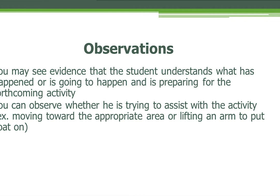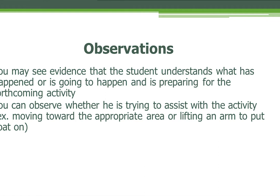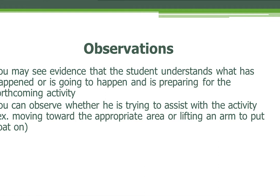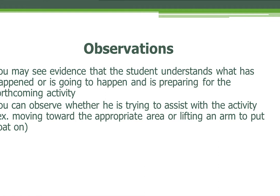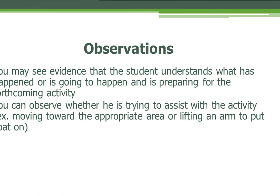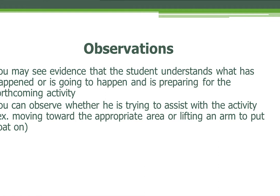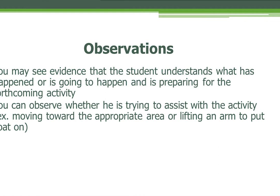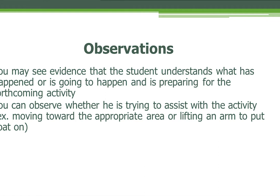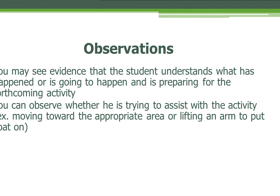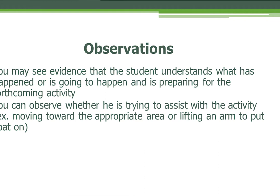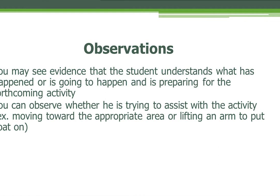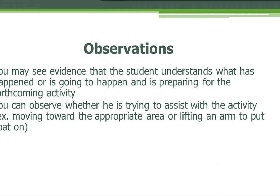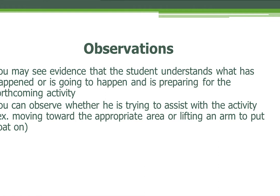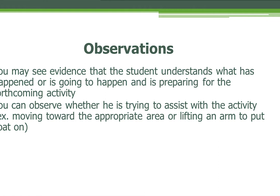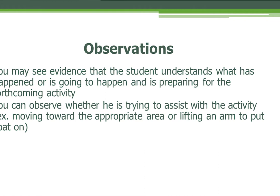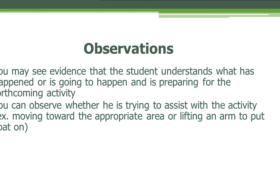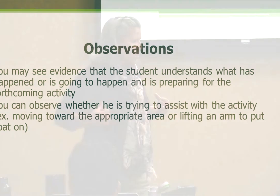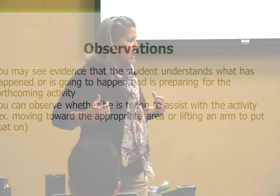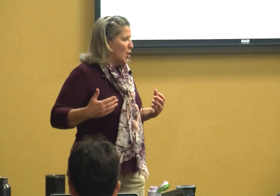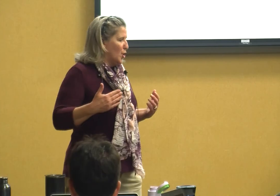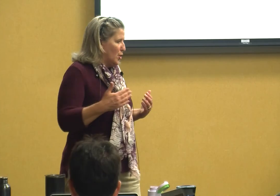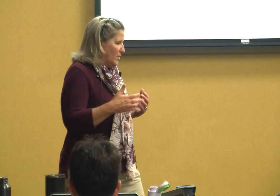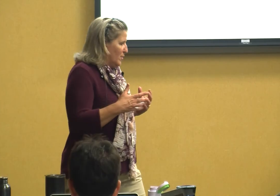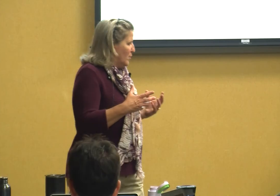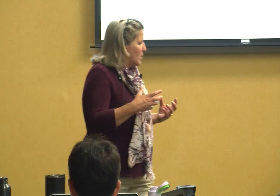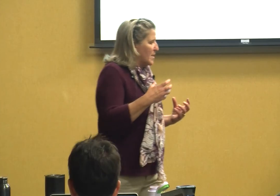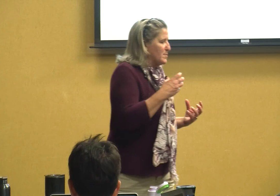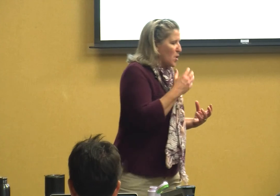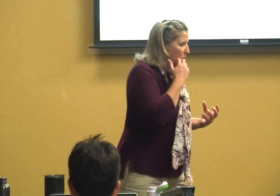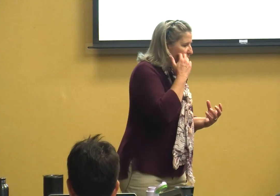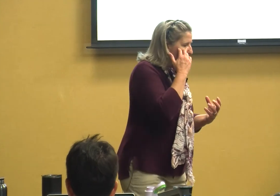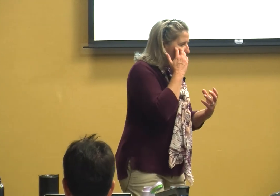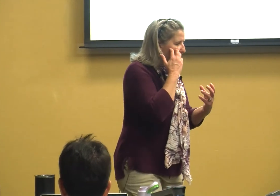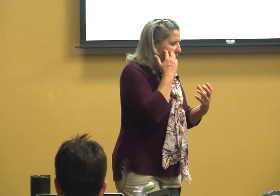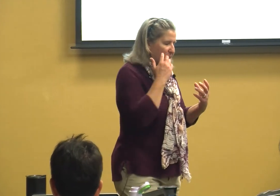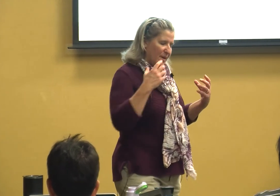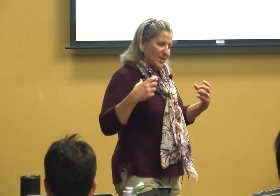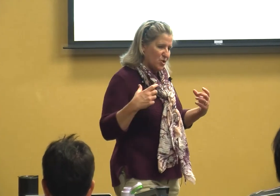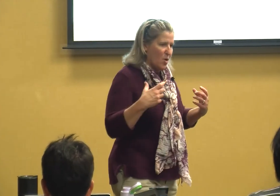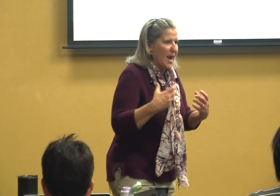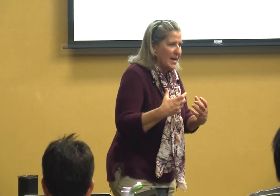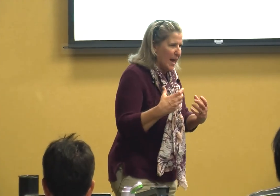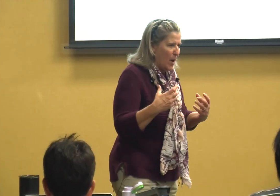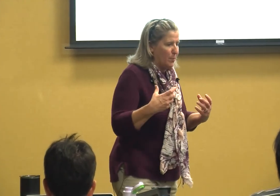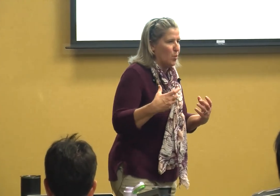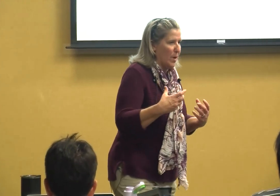up a little bit to get out of the wheelchair you can observe that if he's trying to help you with